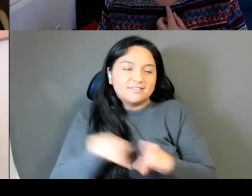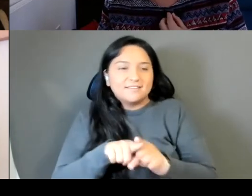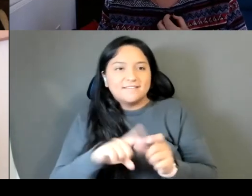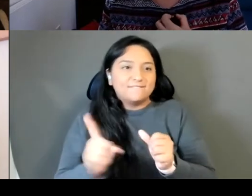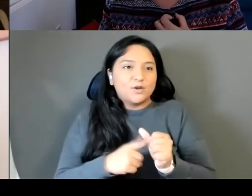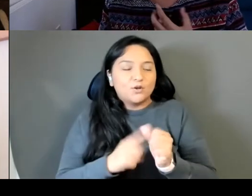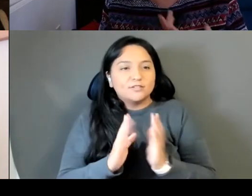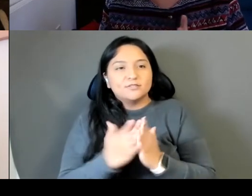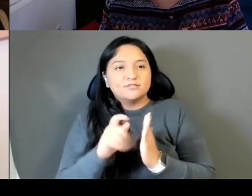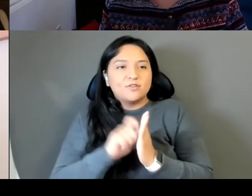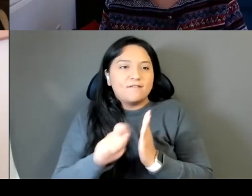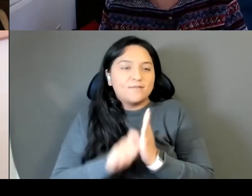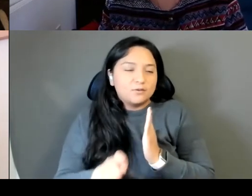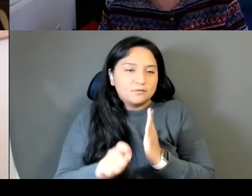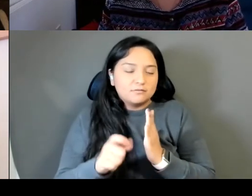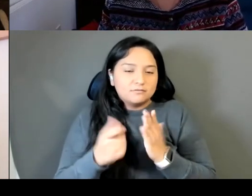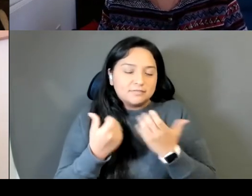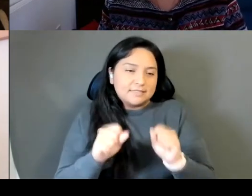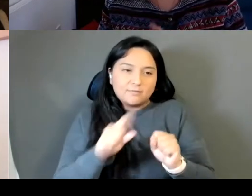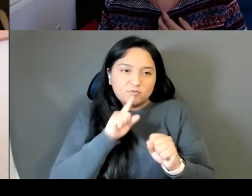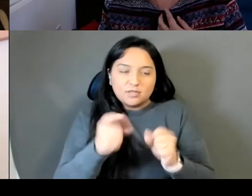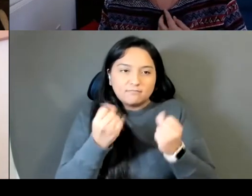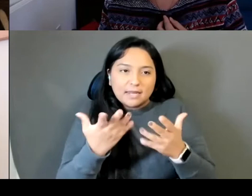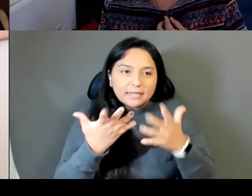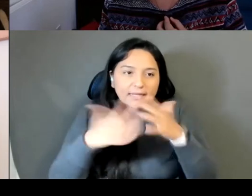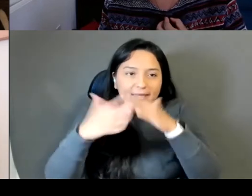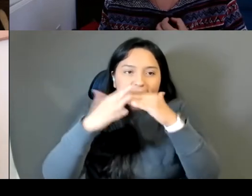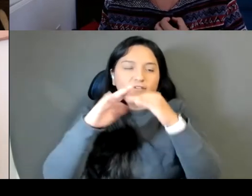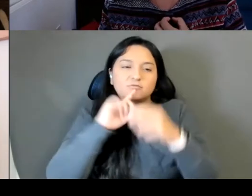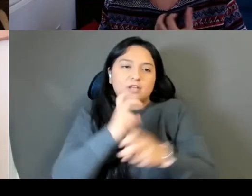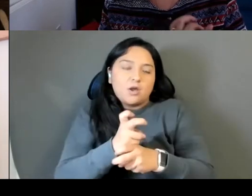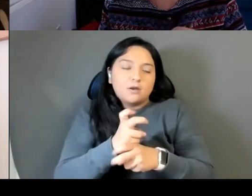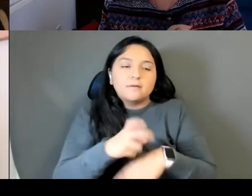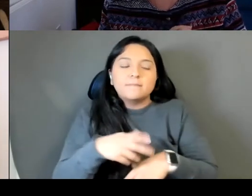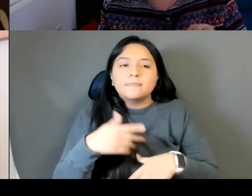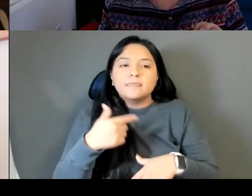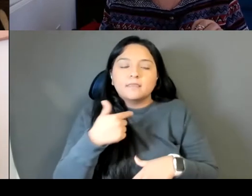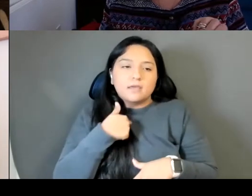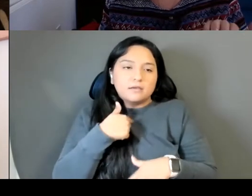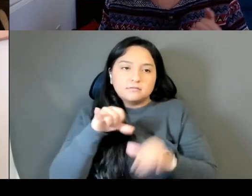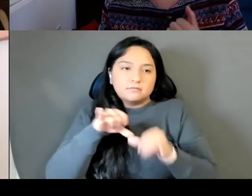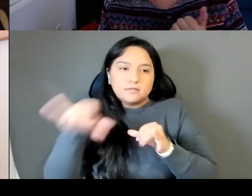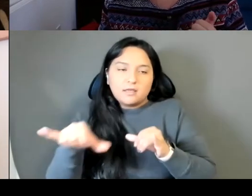I spent a lot of time broadly in the archive, and I live near UC Berkeley right now, and